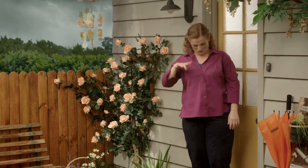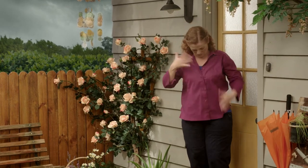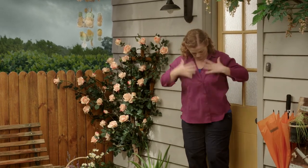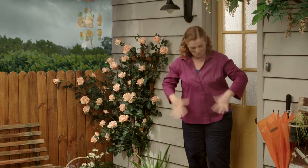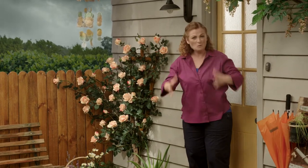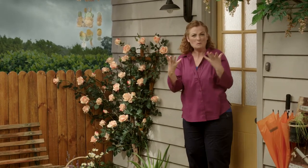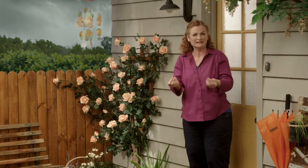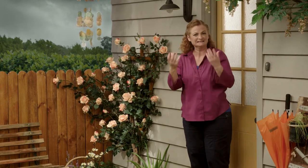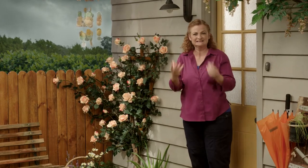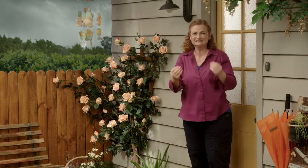I don't want to get wet.